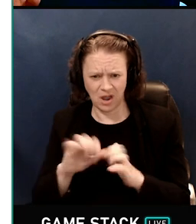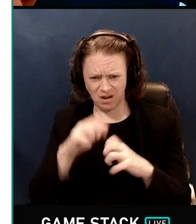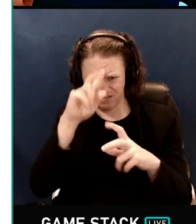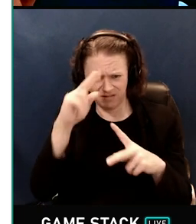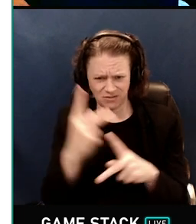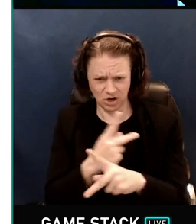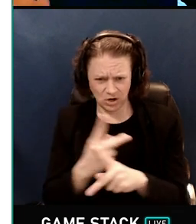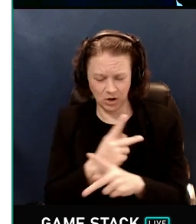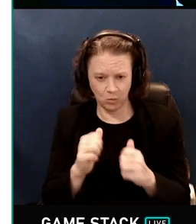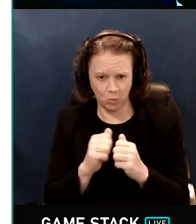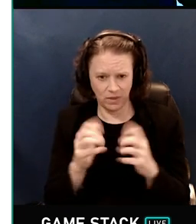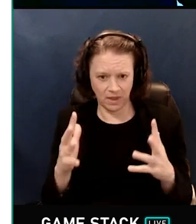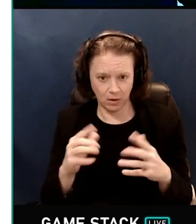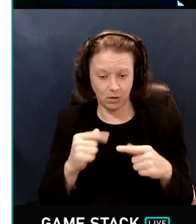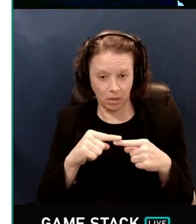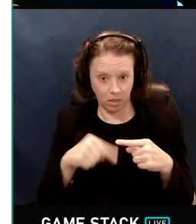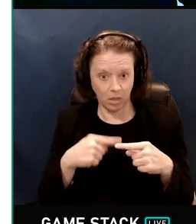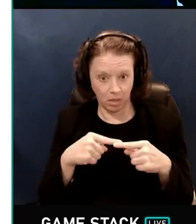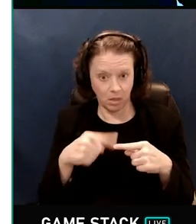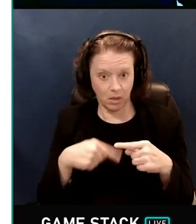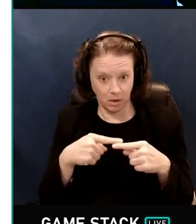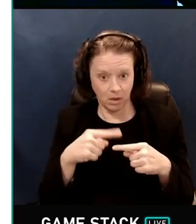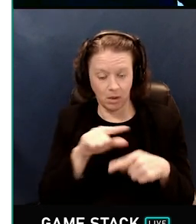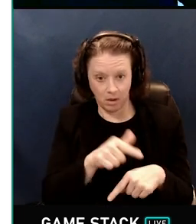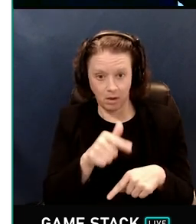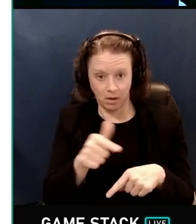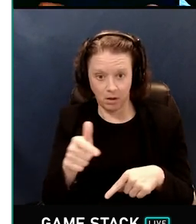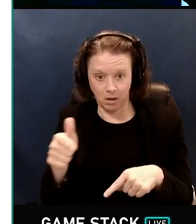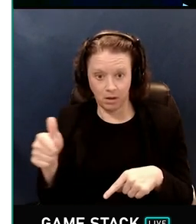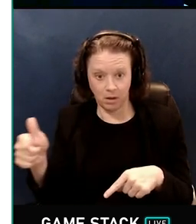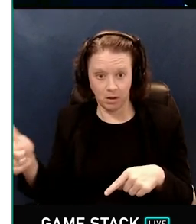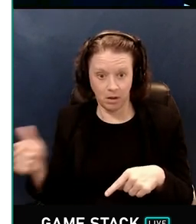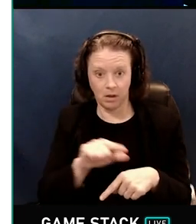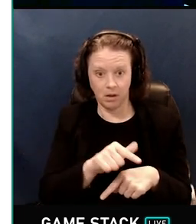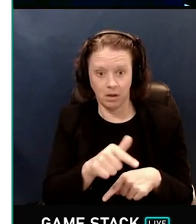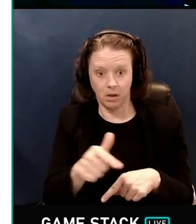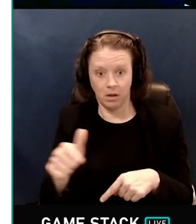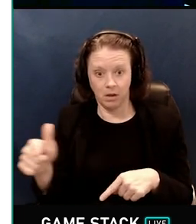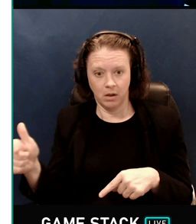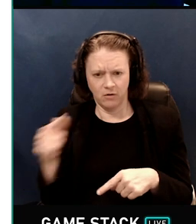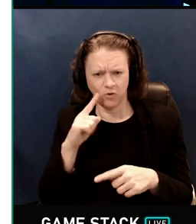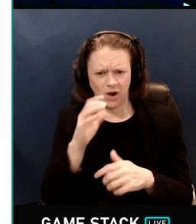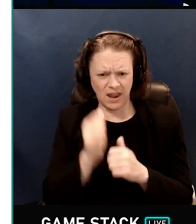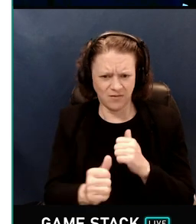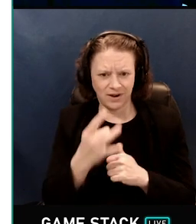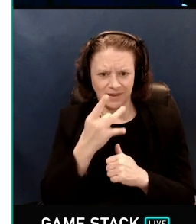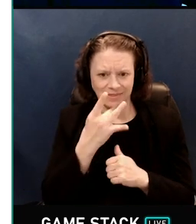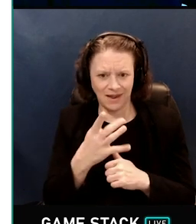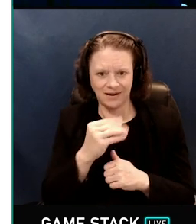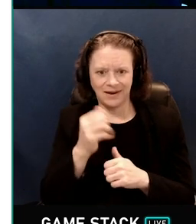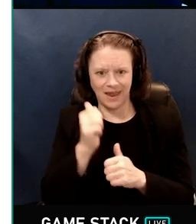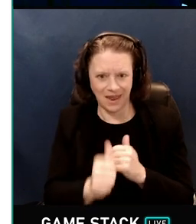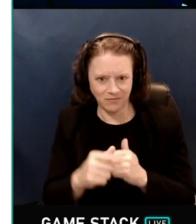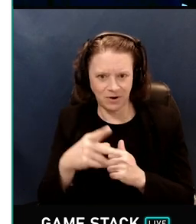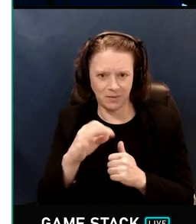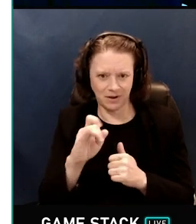figure that out without iterating over all of the lights for every pixel, just to figure out which ones are the important ones?